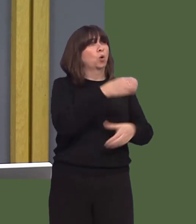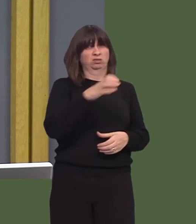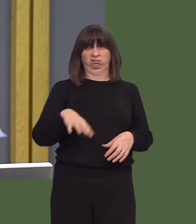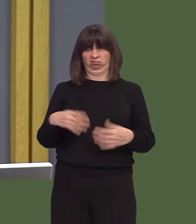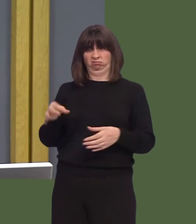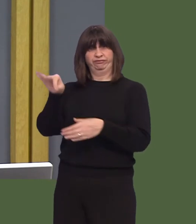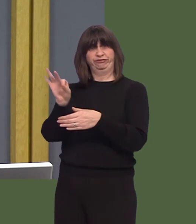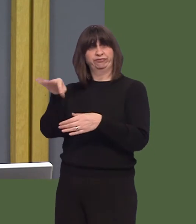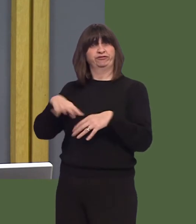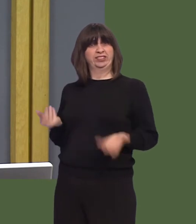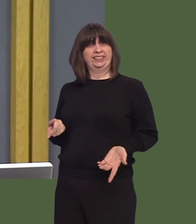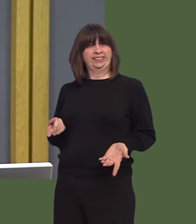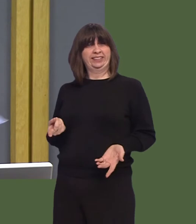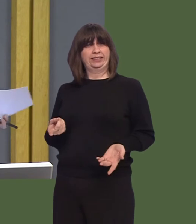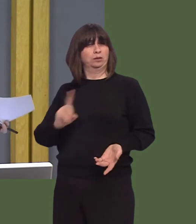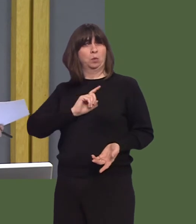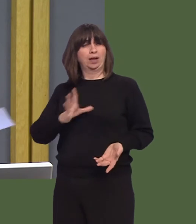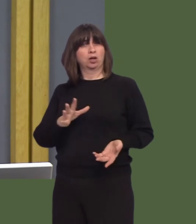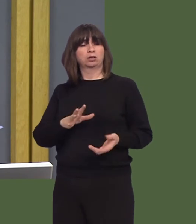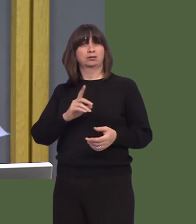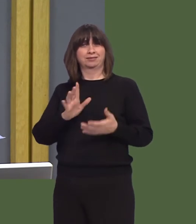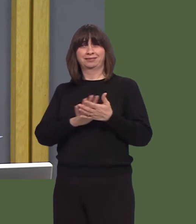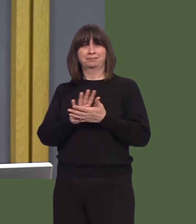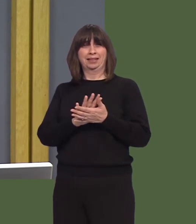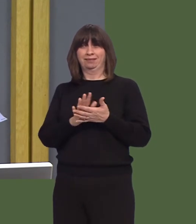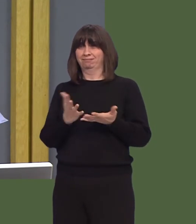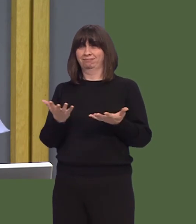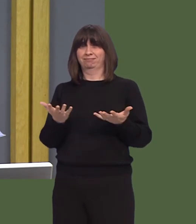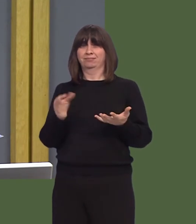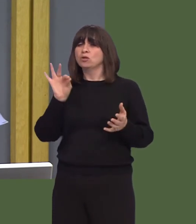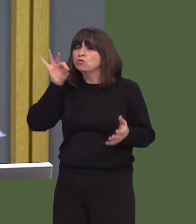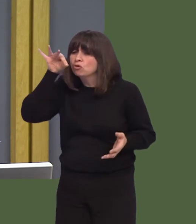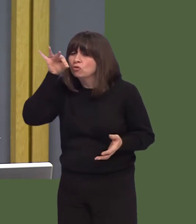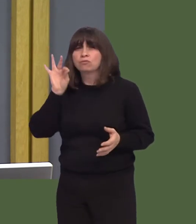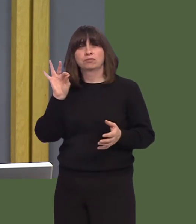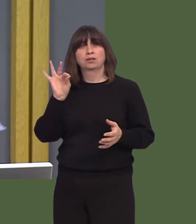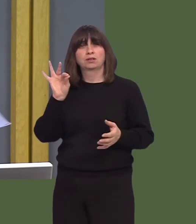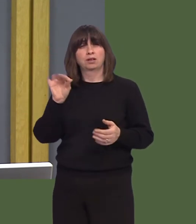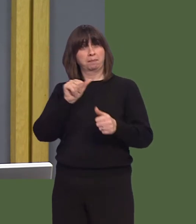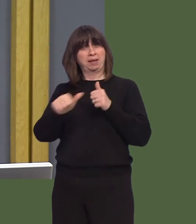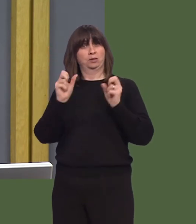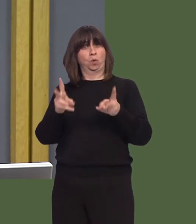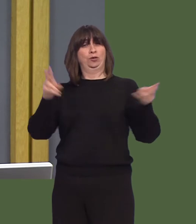So, would he think that the widespread introduction of fountains would be a good way to move forward?